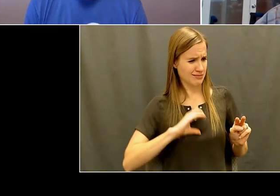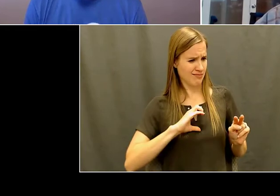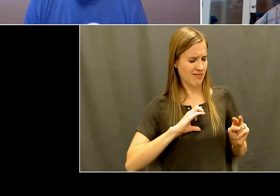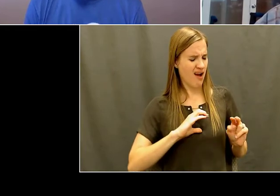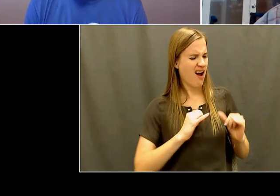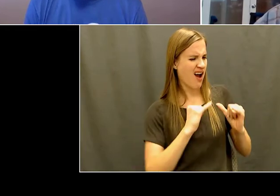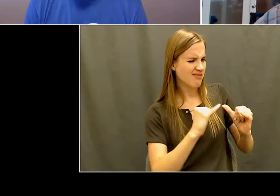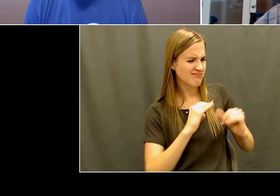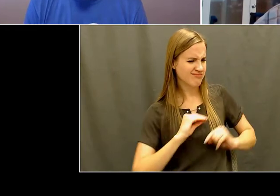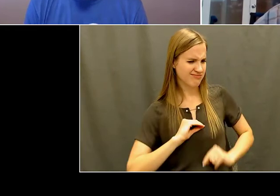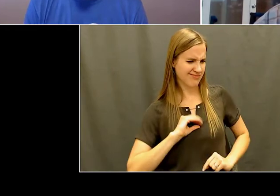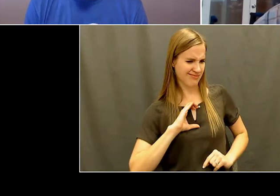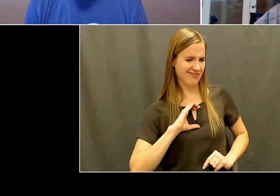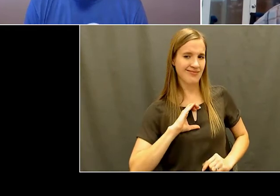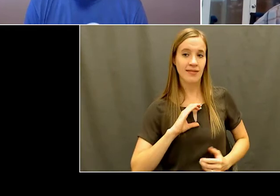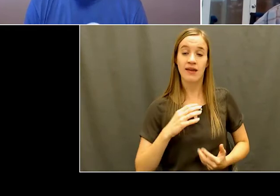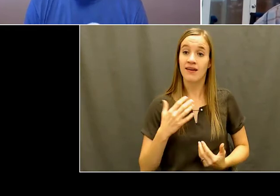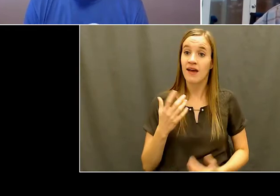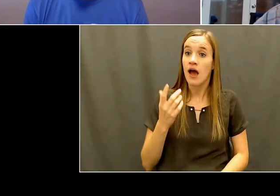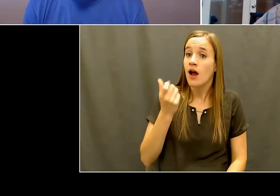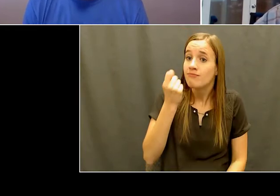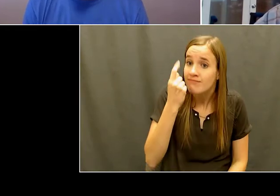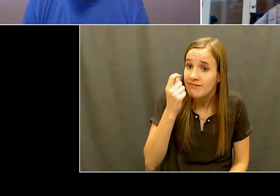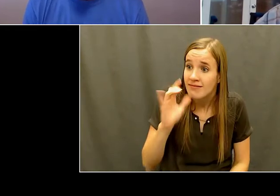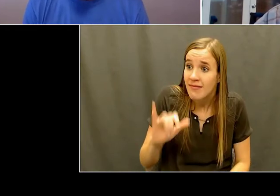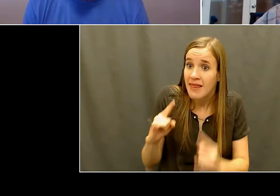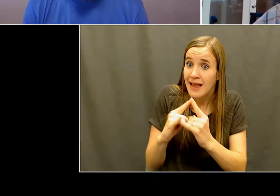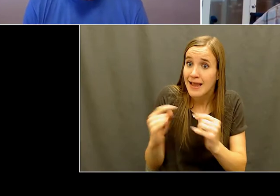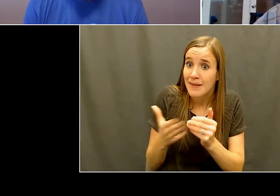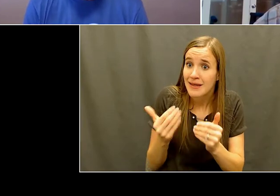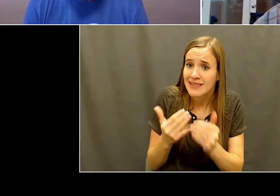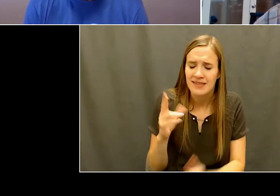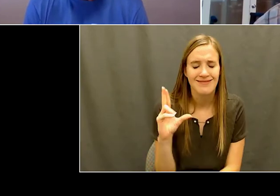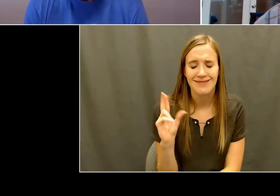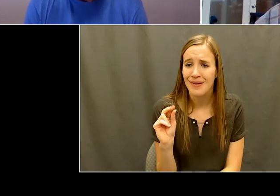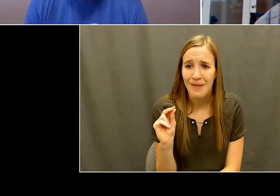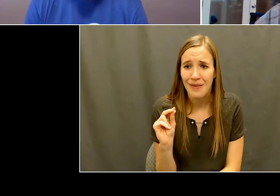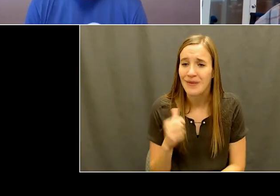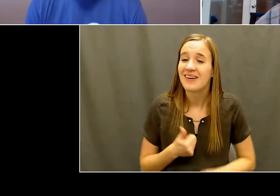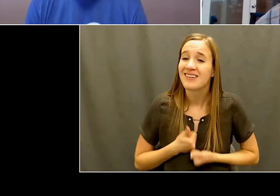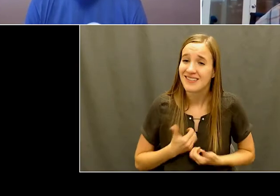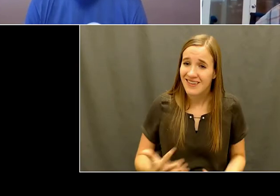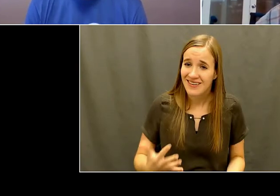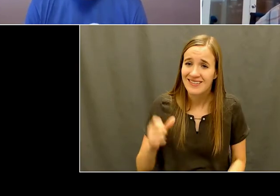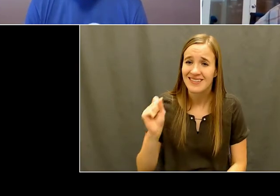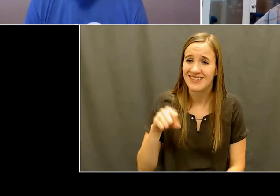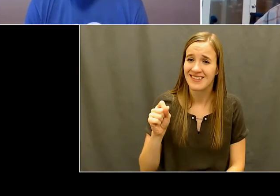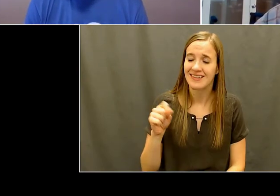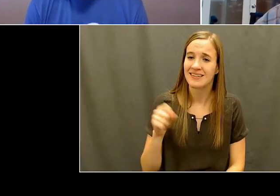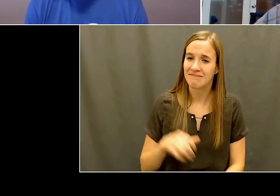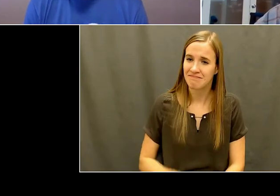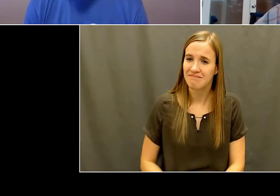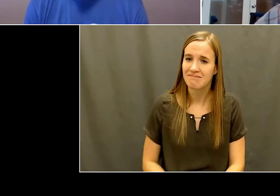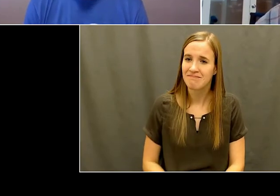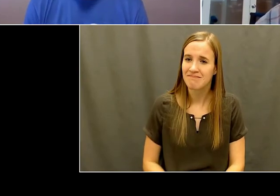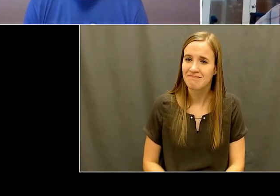shining you know. It was it was exhausting I will say, but it was a you know, they thought if I can